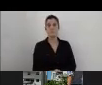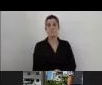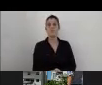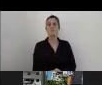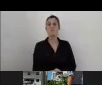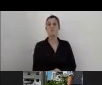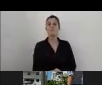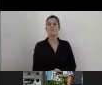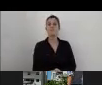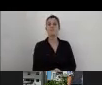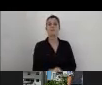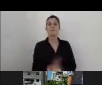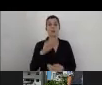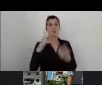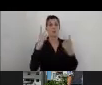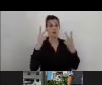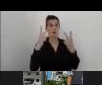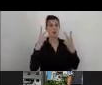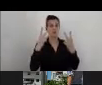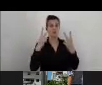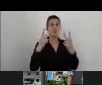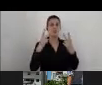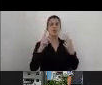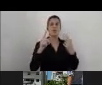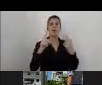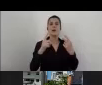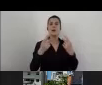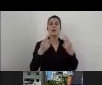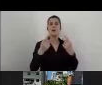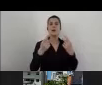is also the matter of to who you want to put